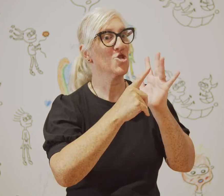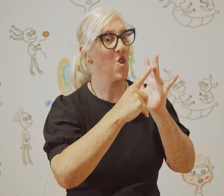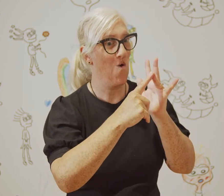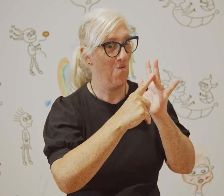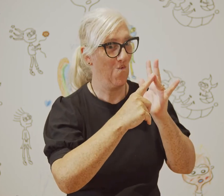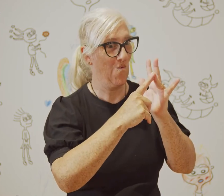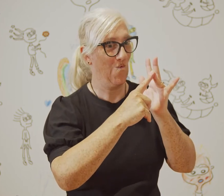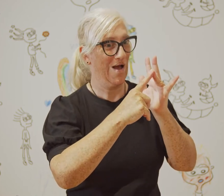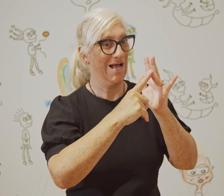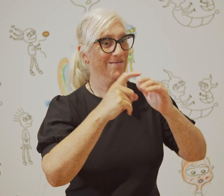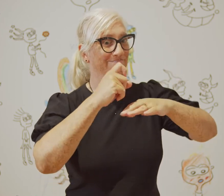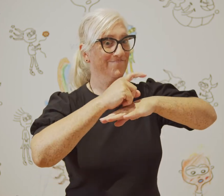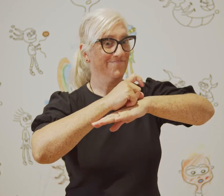My sign name resembles a snail.